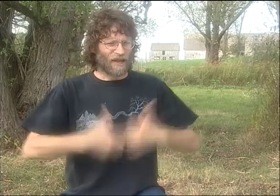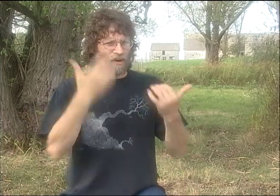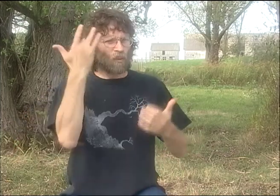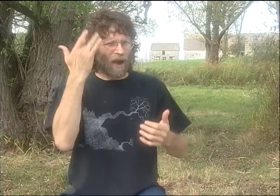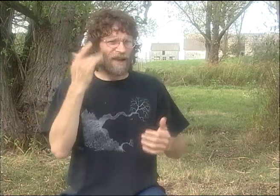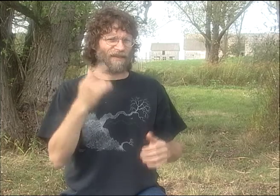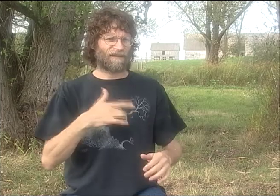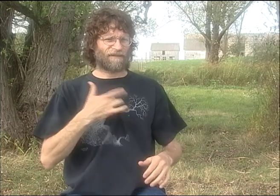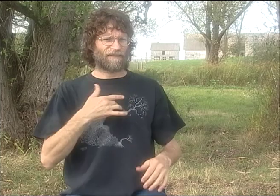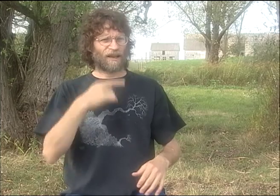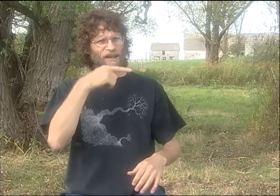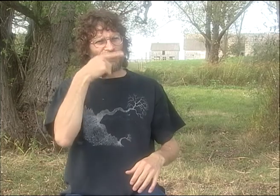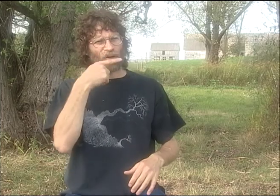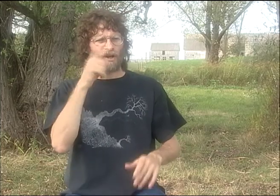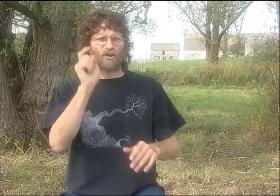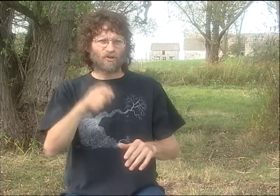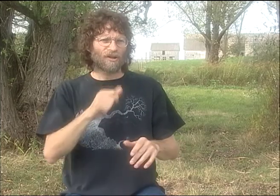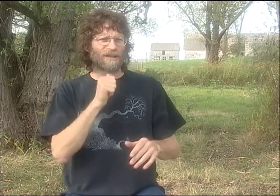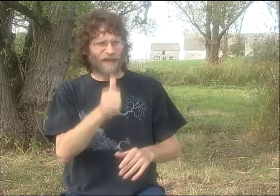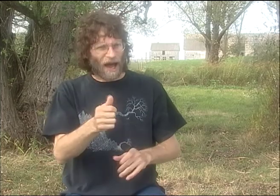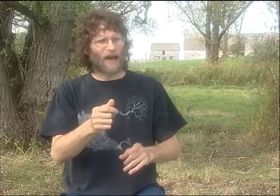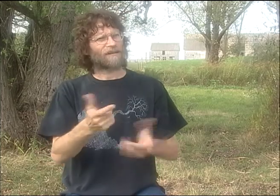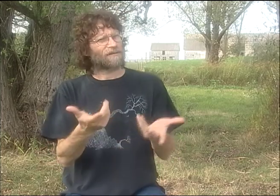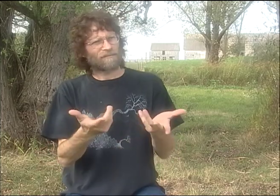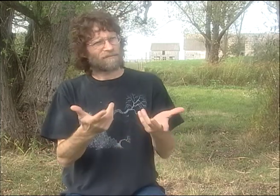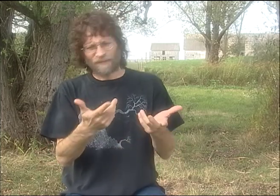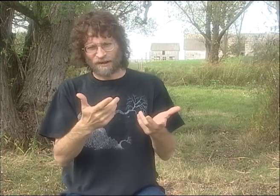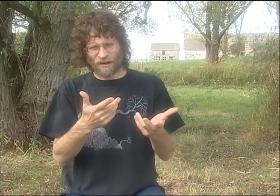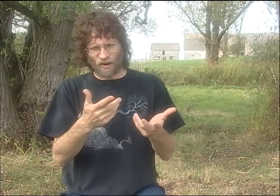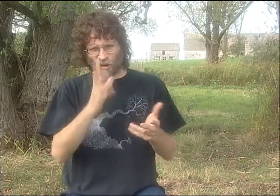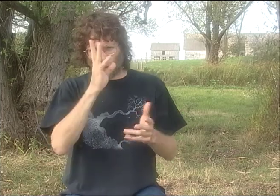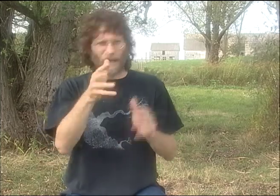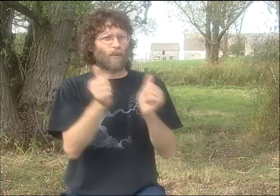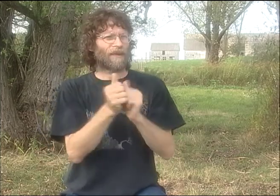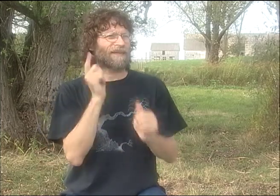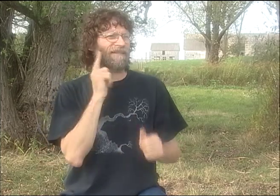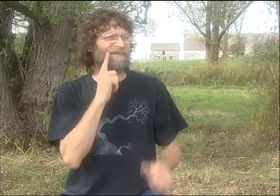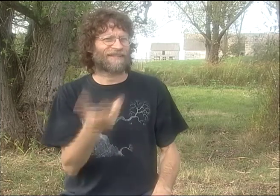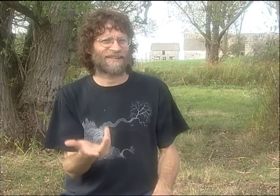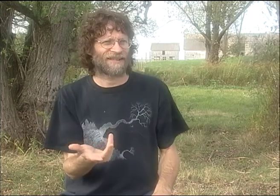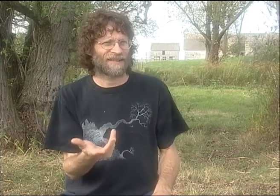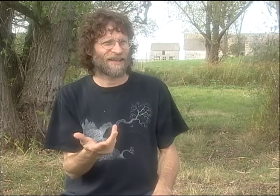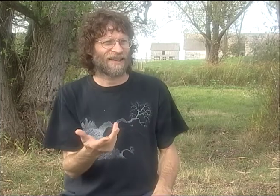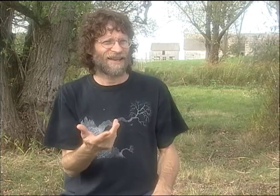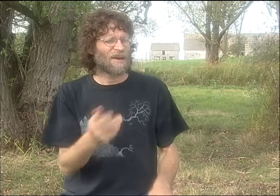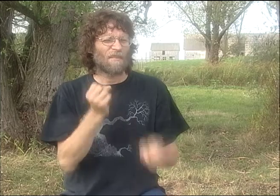BUT DEAF FOLKS WOULD GET ANNOYED BECAUSE THEY FELT LIKE A HEARING PERSON SHOULD NOT